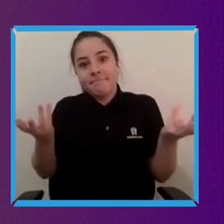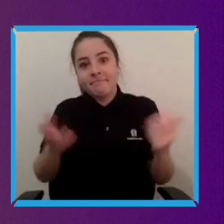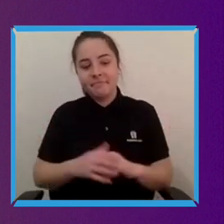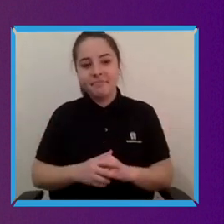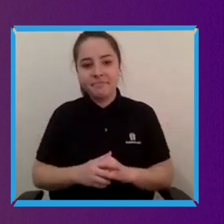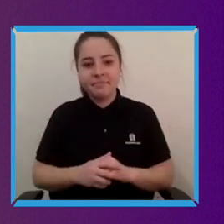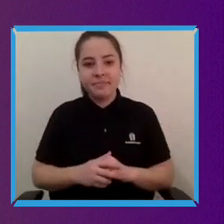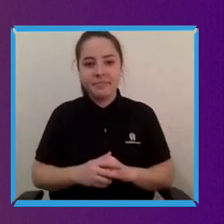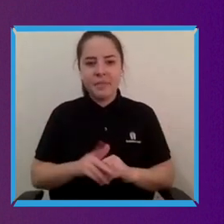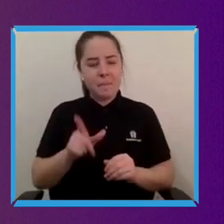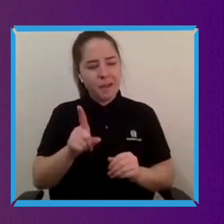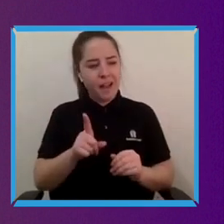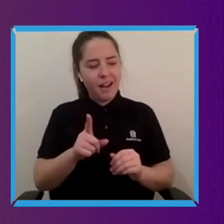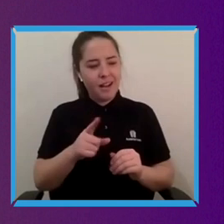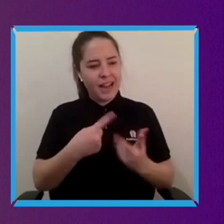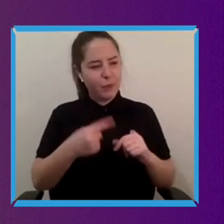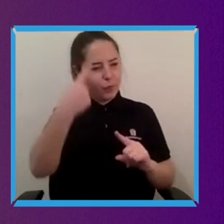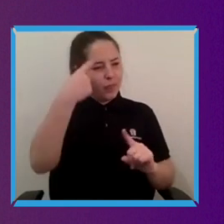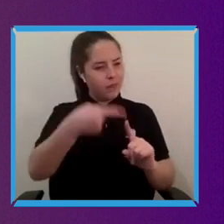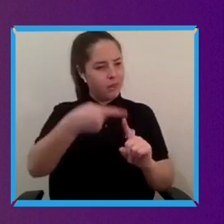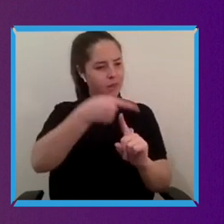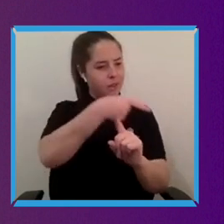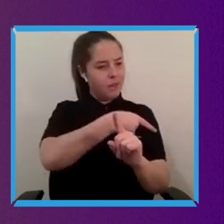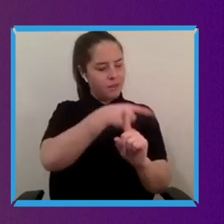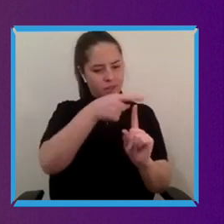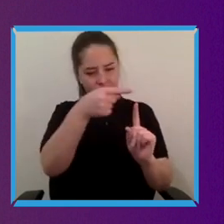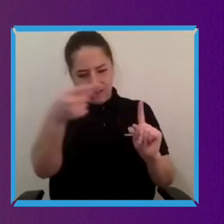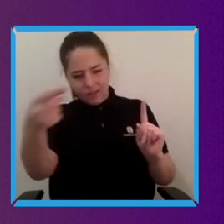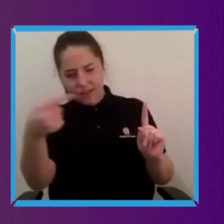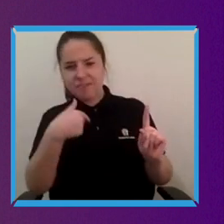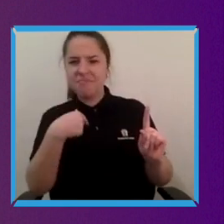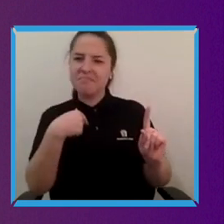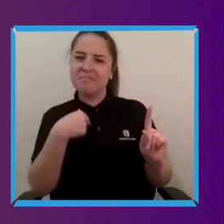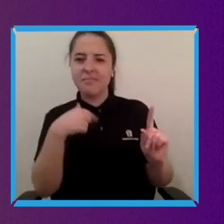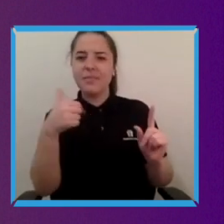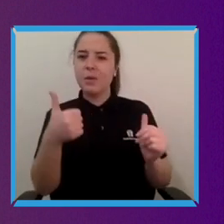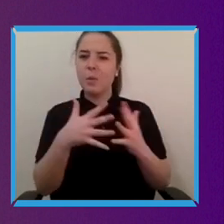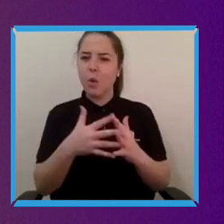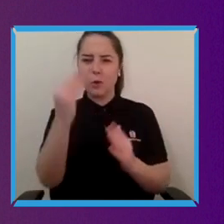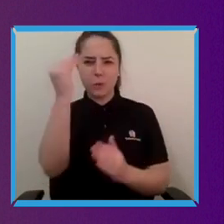thinking about as we move on. Srin: Pete I think the thing for me is the